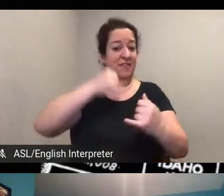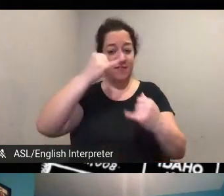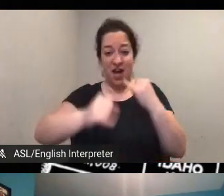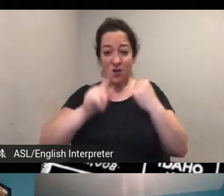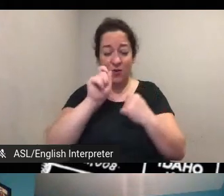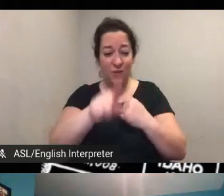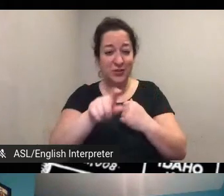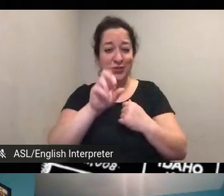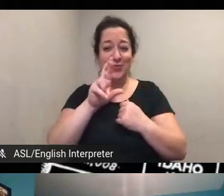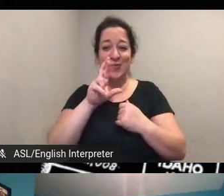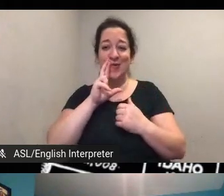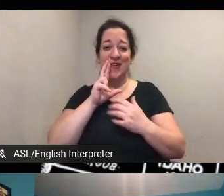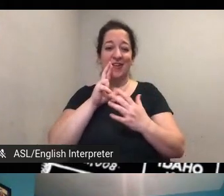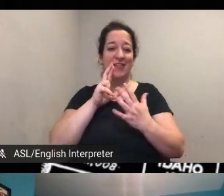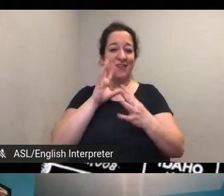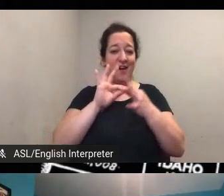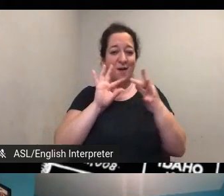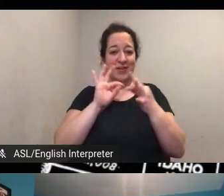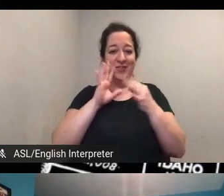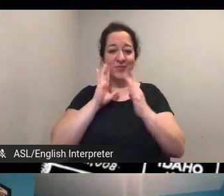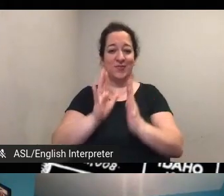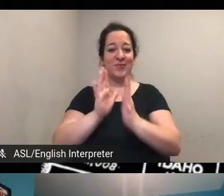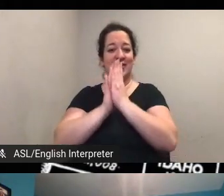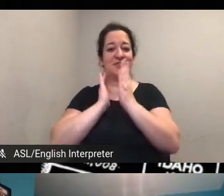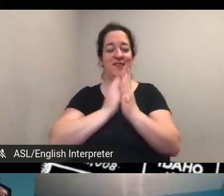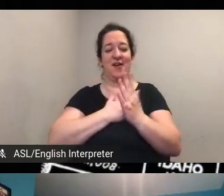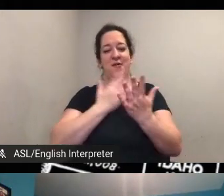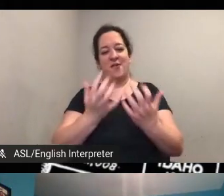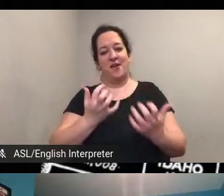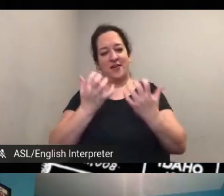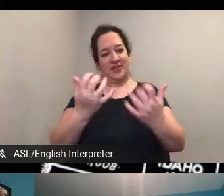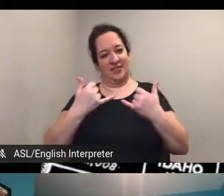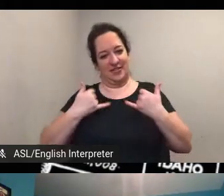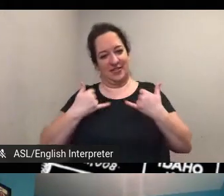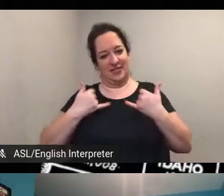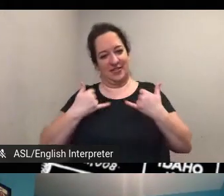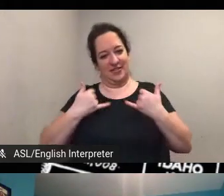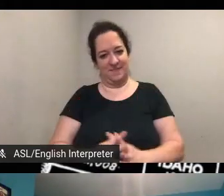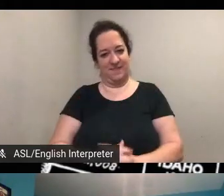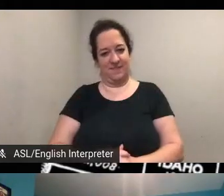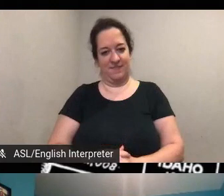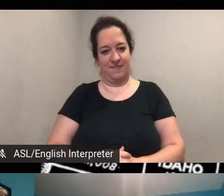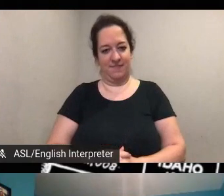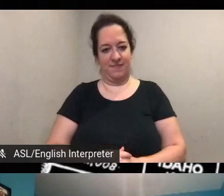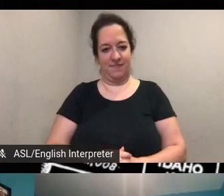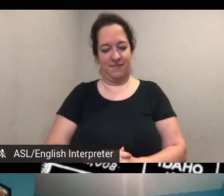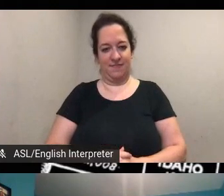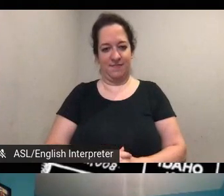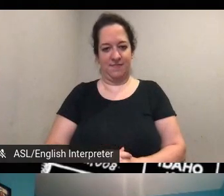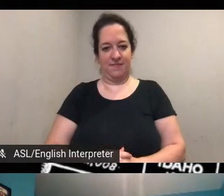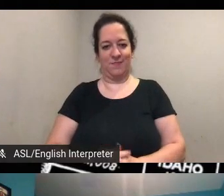requests of our audience today uh so we would be delighted to hear